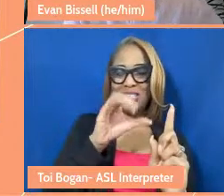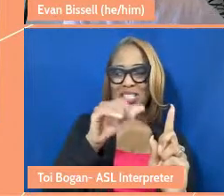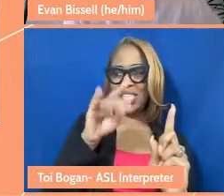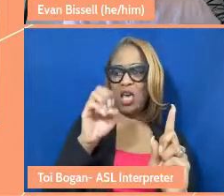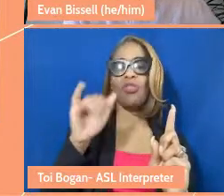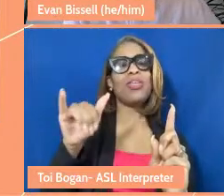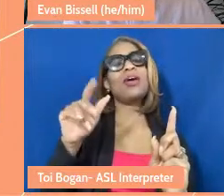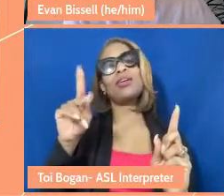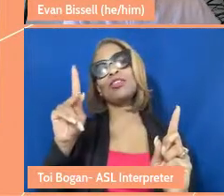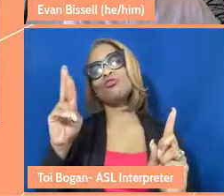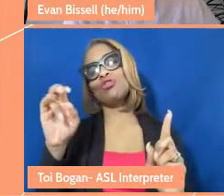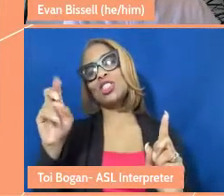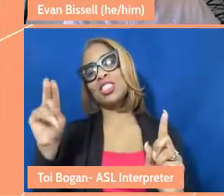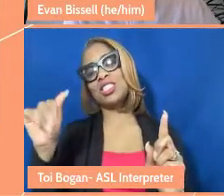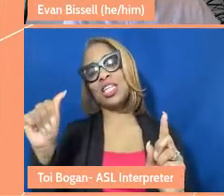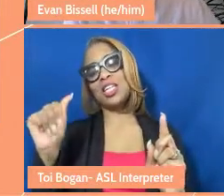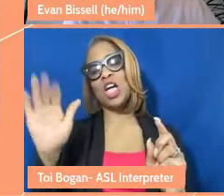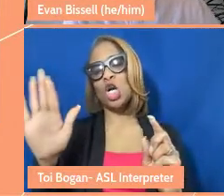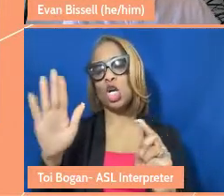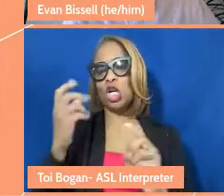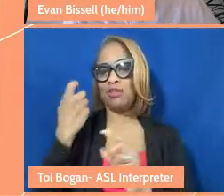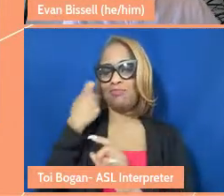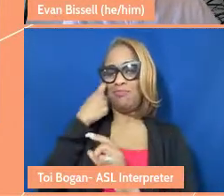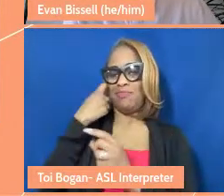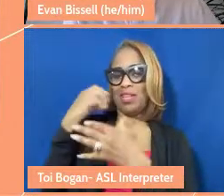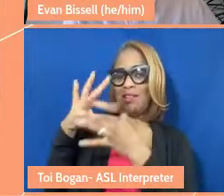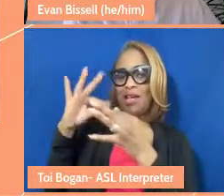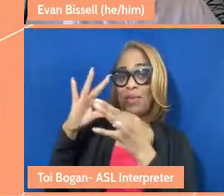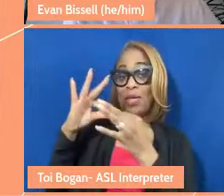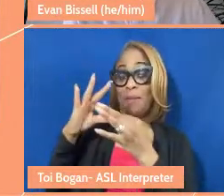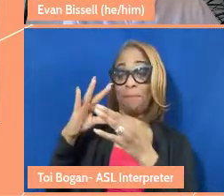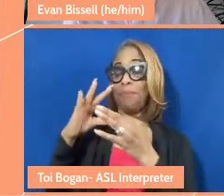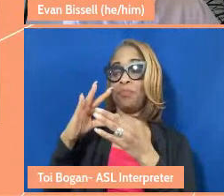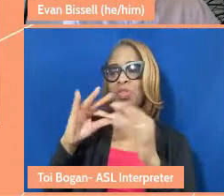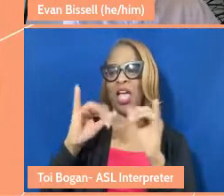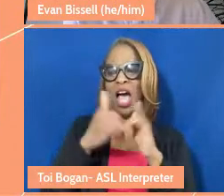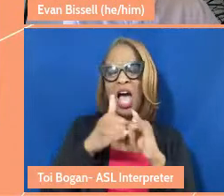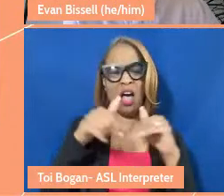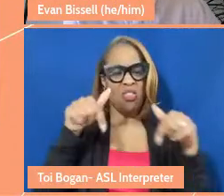this, and what she was saying is, "My question is, how can this kind of incredible support